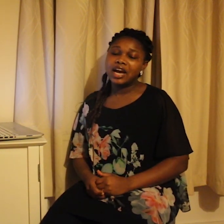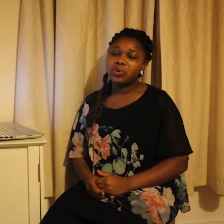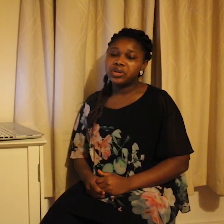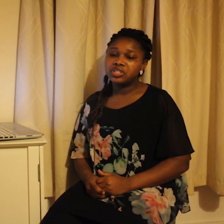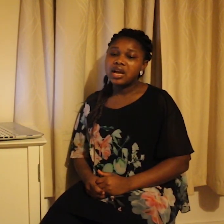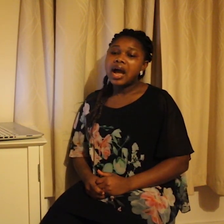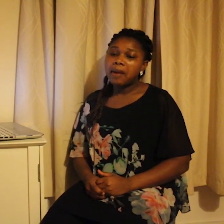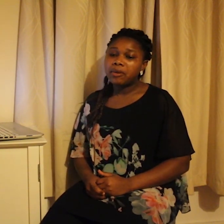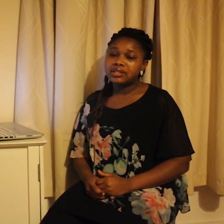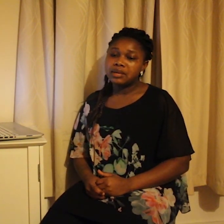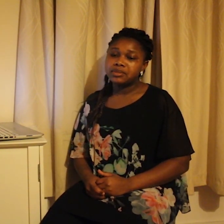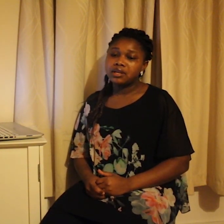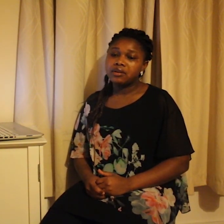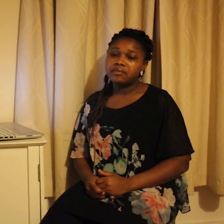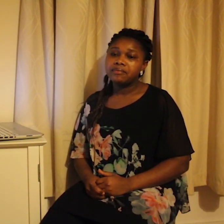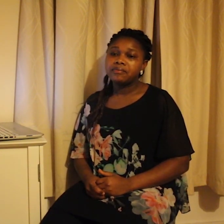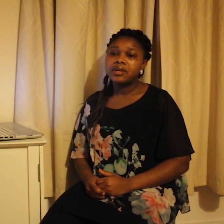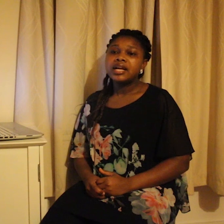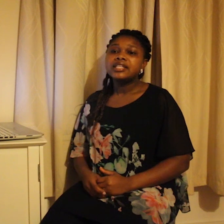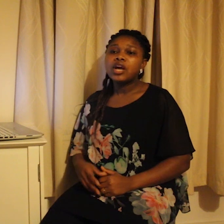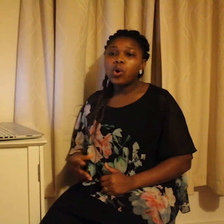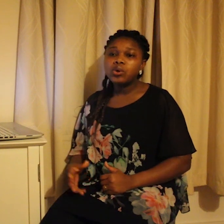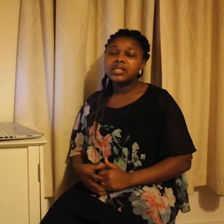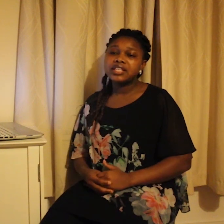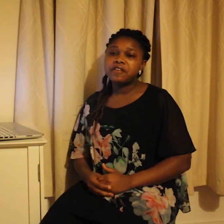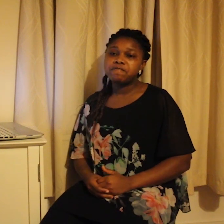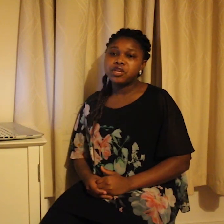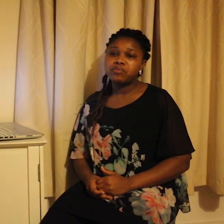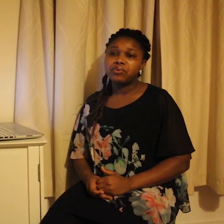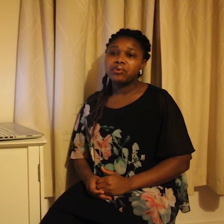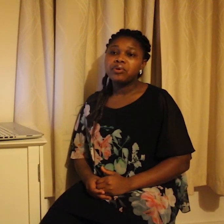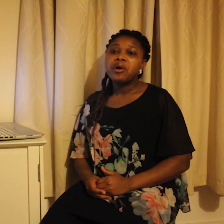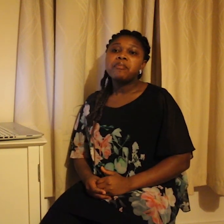Language among themselves, the older Deaf people